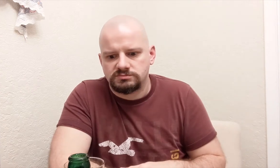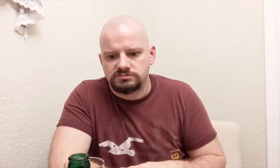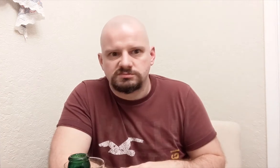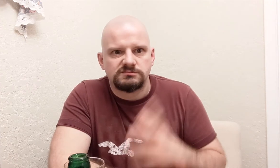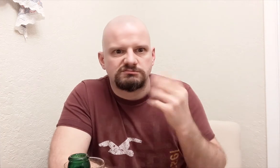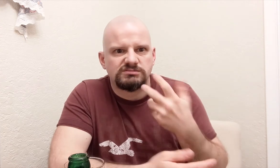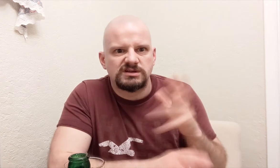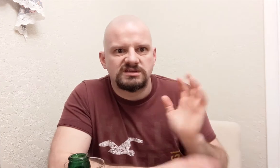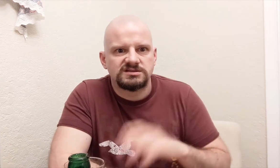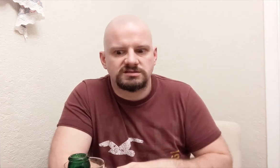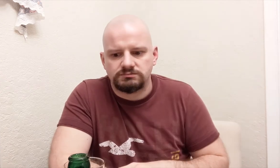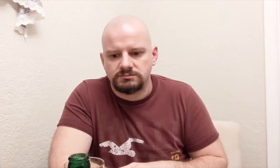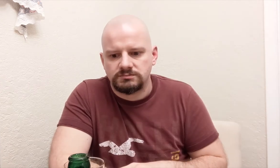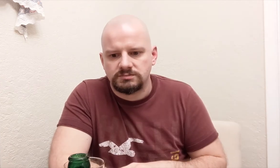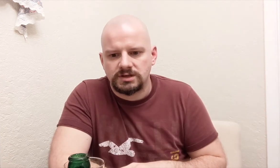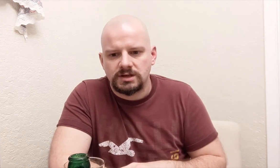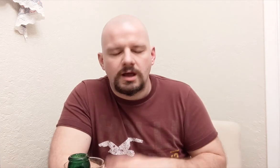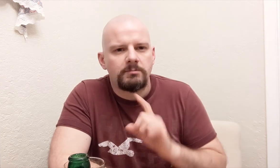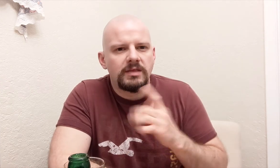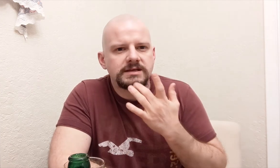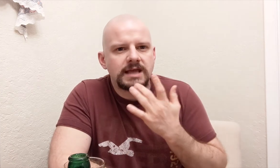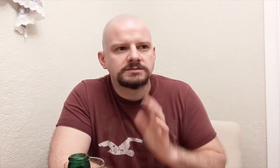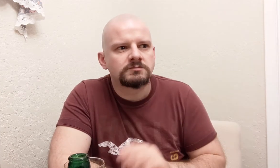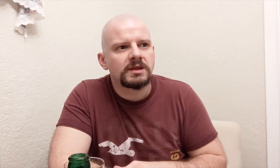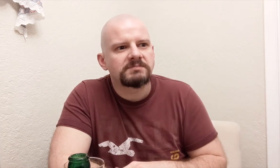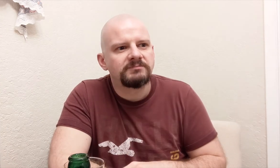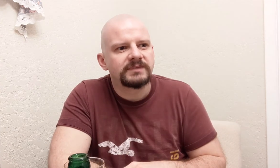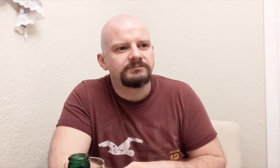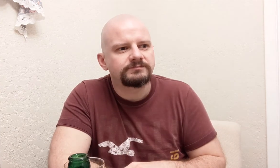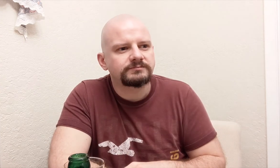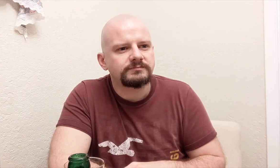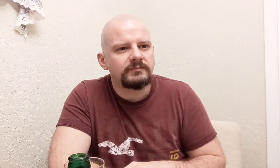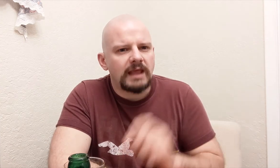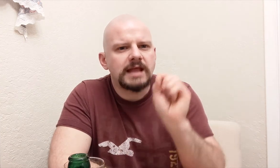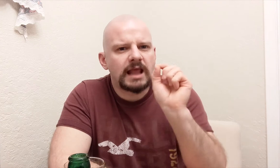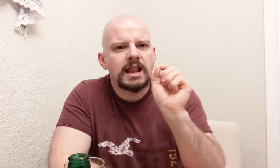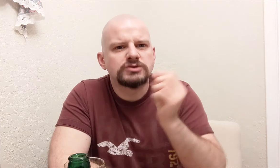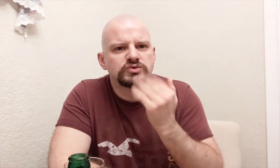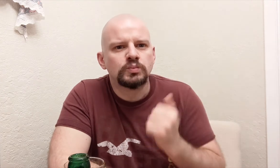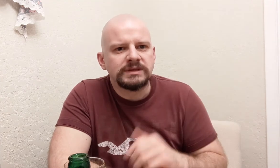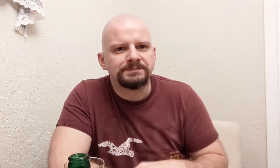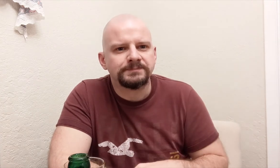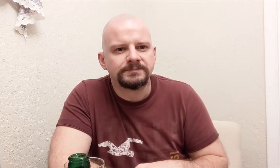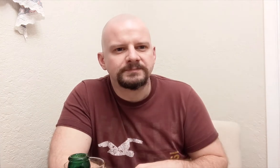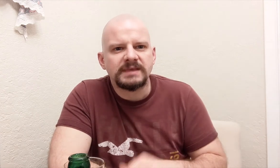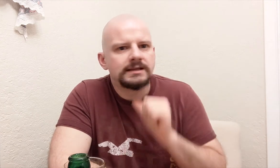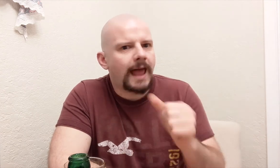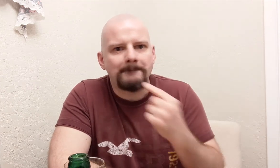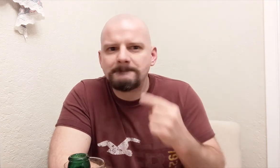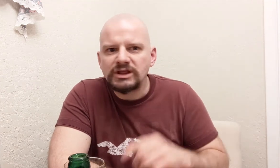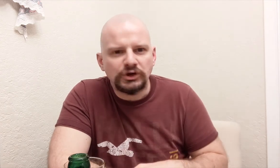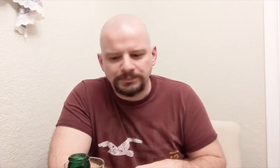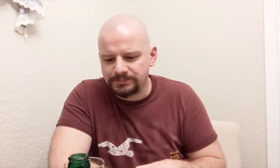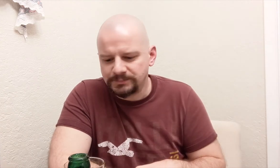Pretty much that is it but the taste is... a little sweet. It's not bitter.